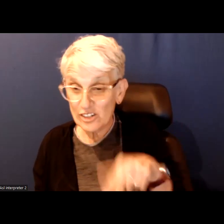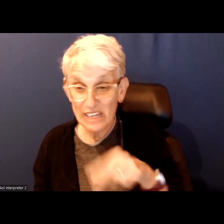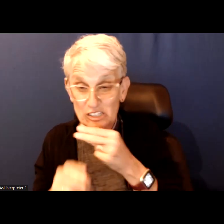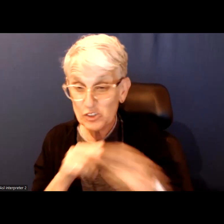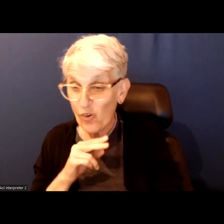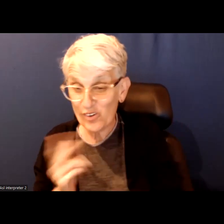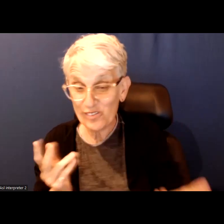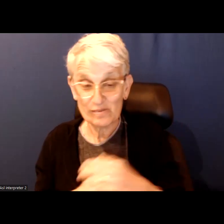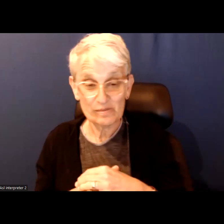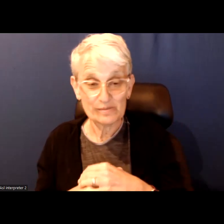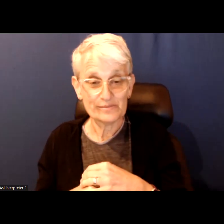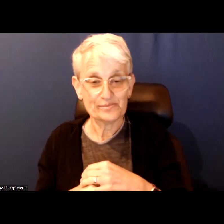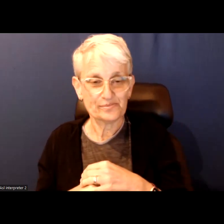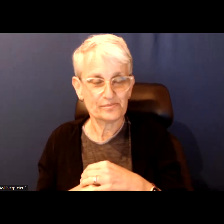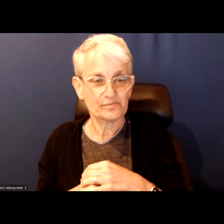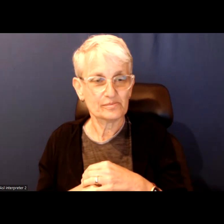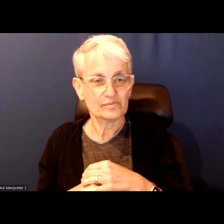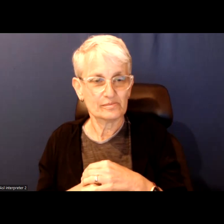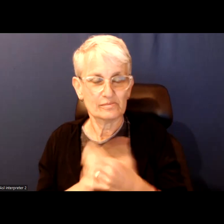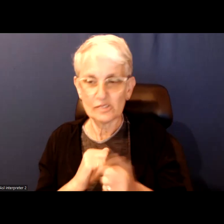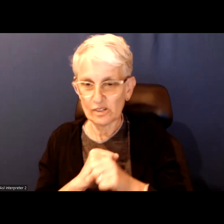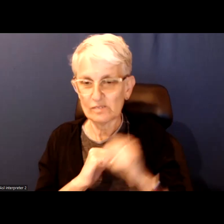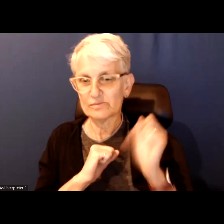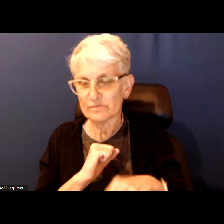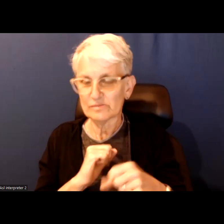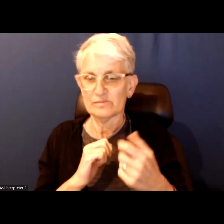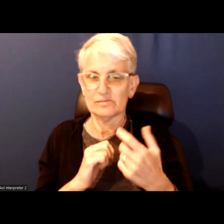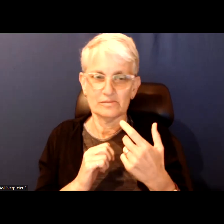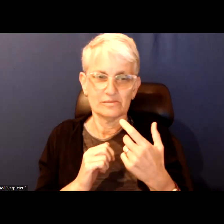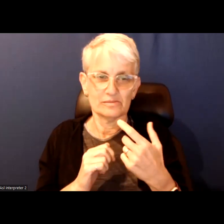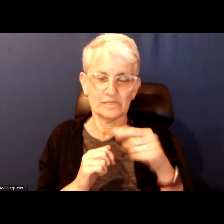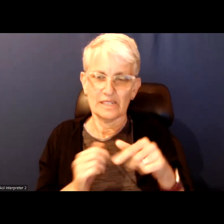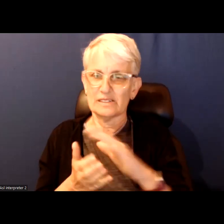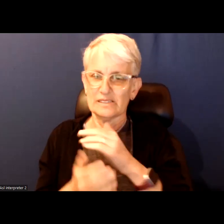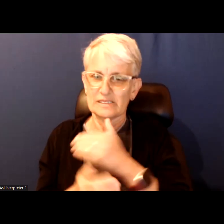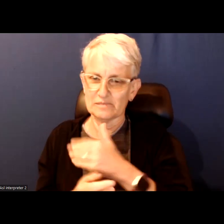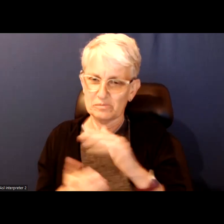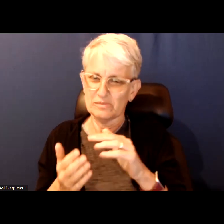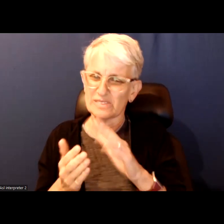And the fact that it takes so long for the stuff to get done makes the city a harder place to live it.